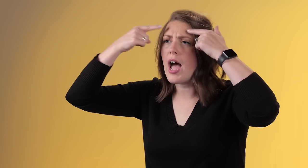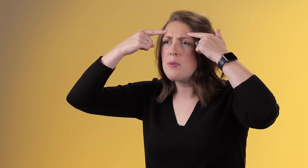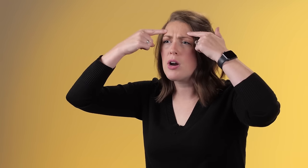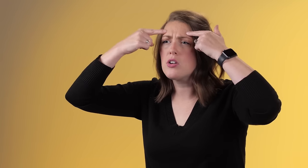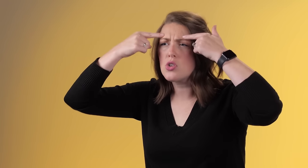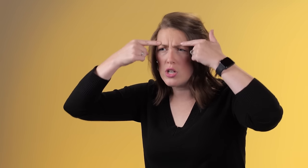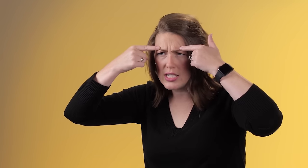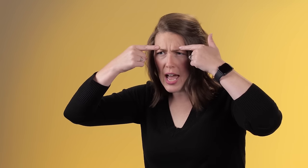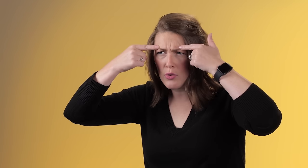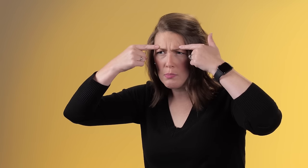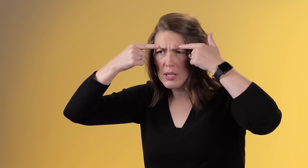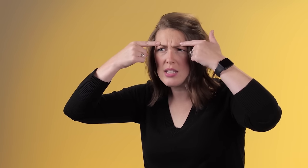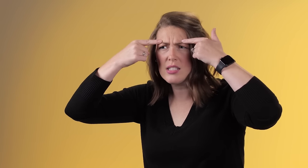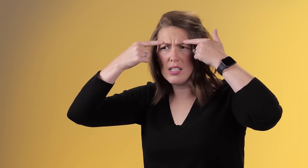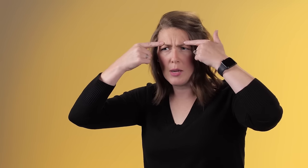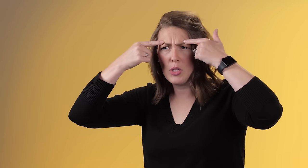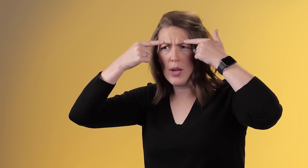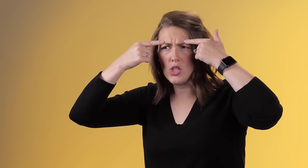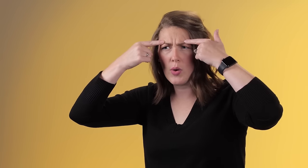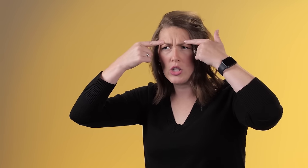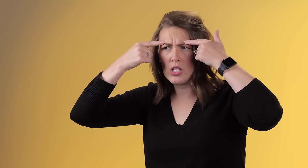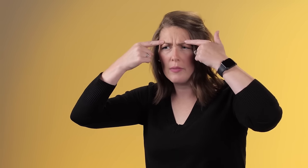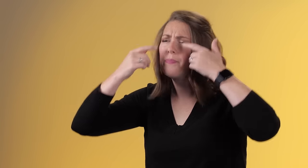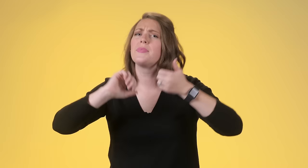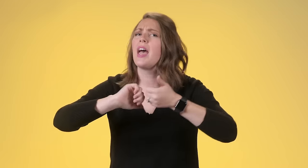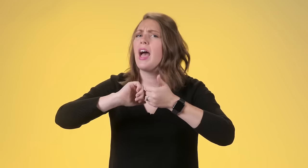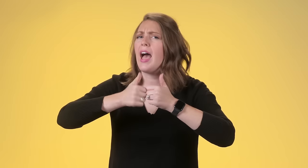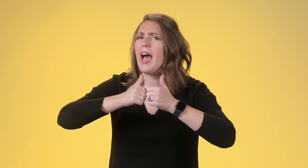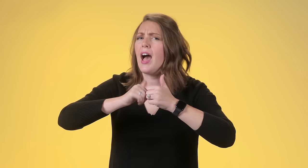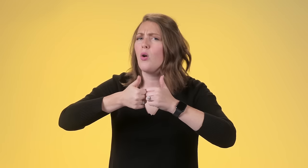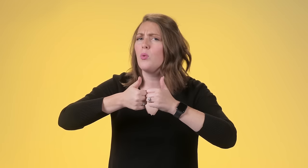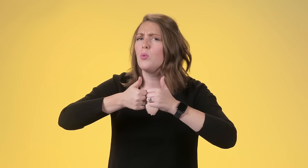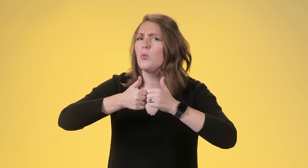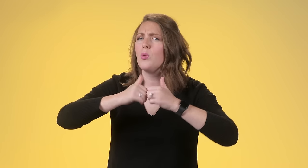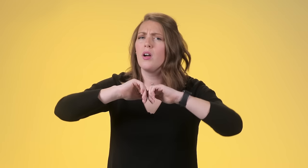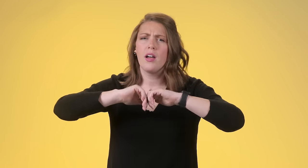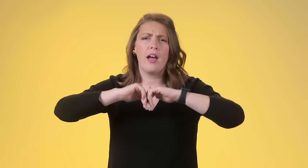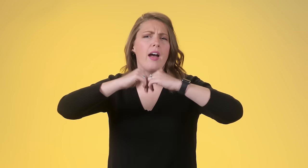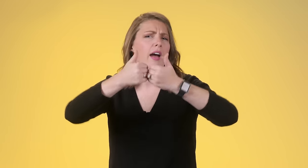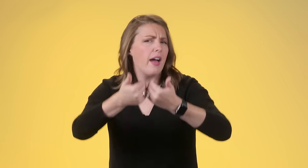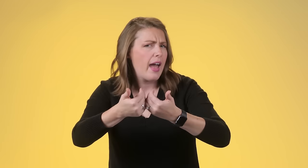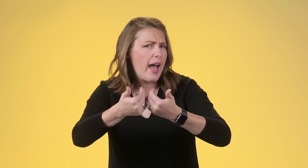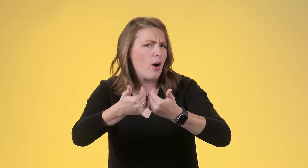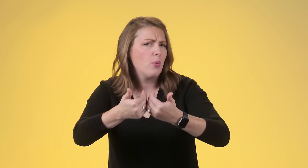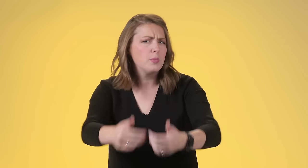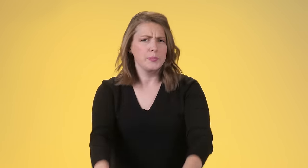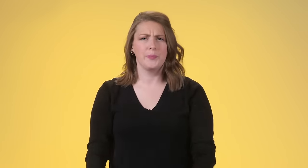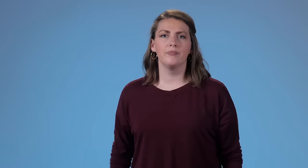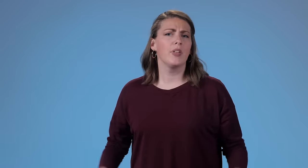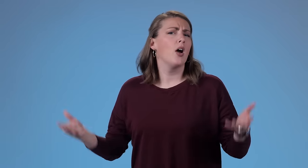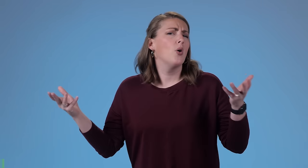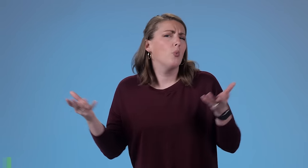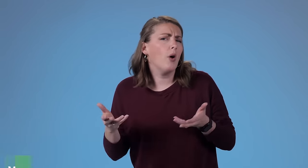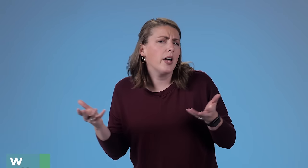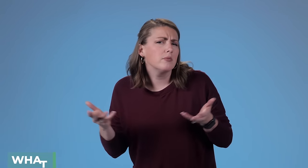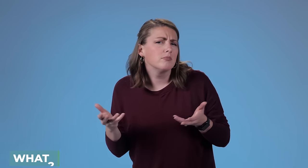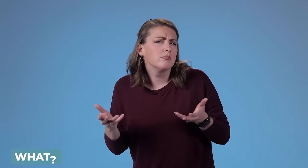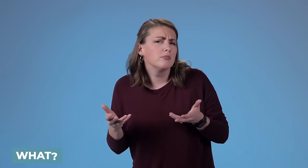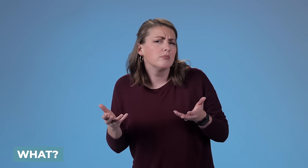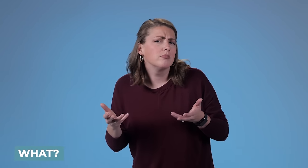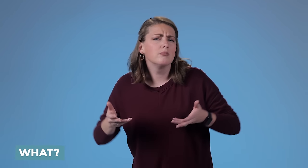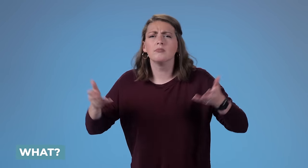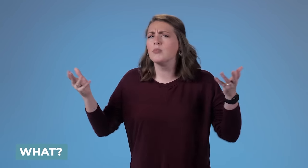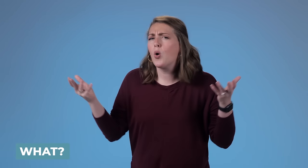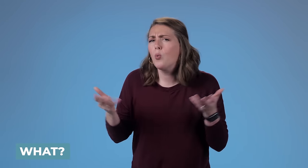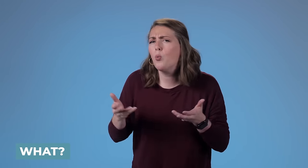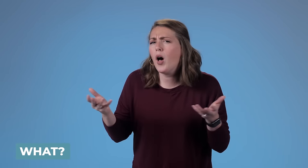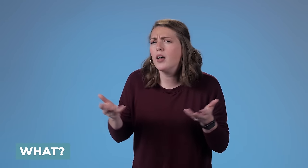you', you're using your index finger and pointing to you 'you'. 'Name, name',